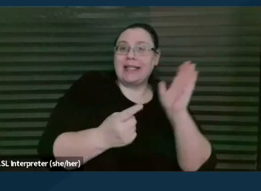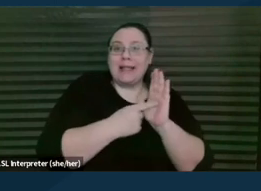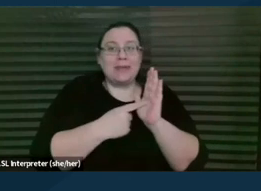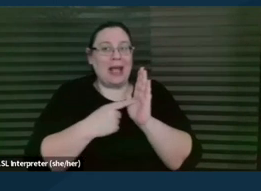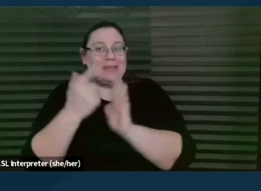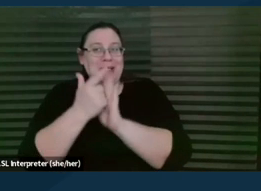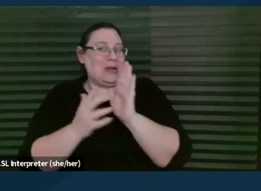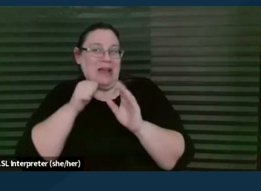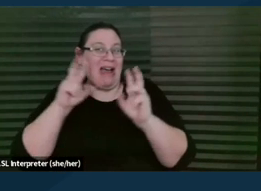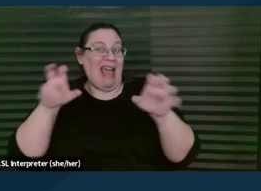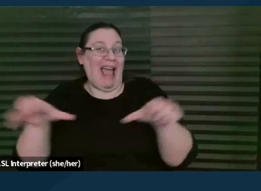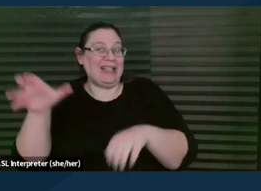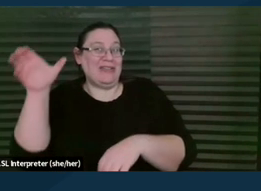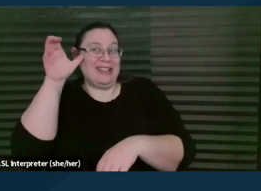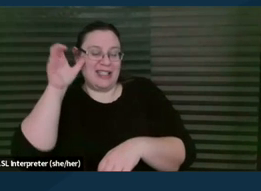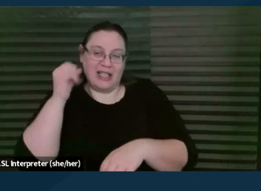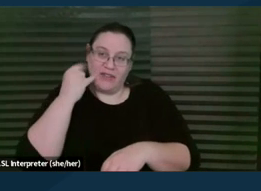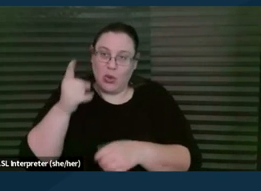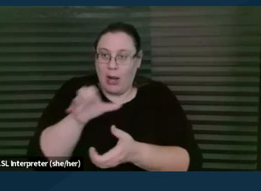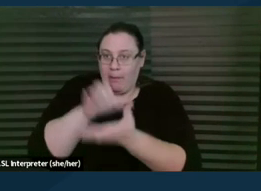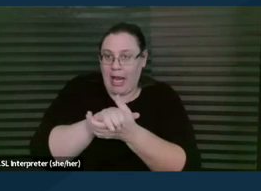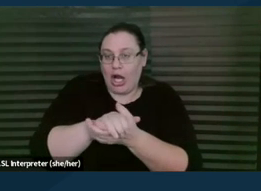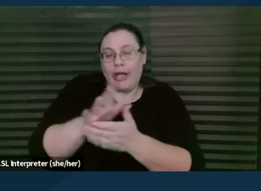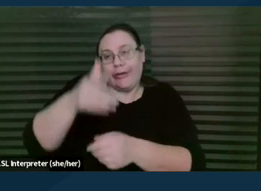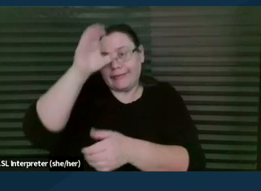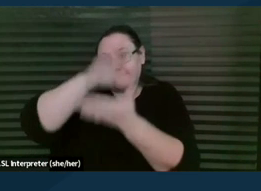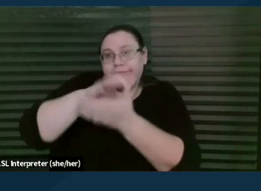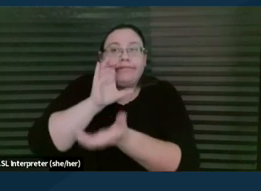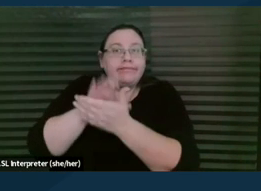So those of you who are married to attorneys just do the opposite of what they do.